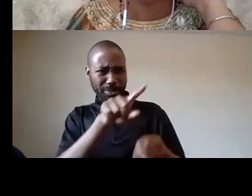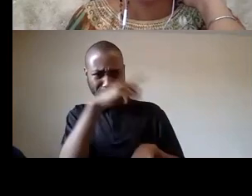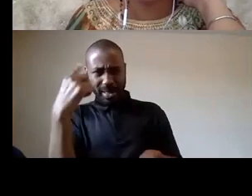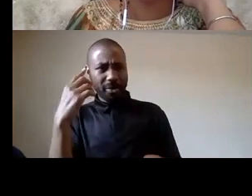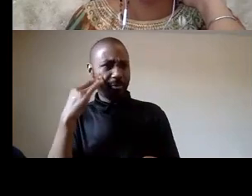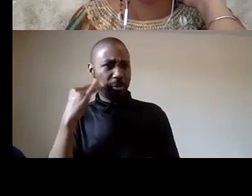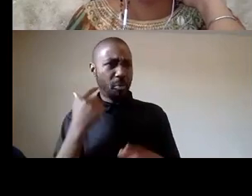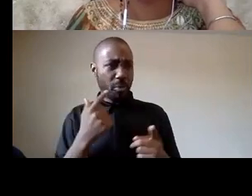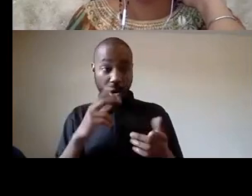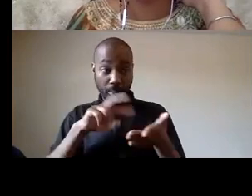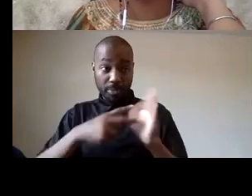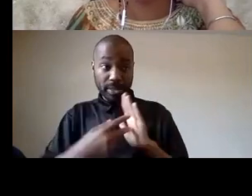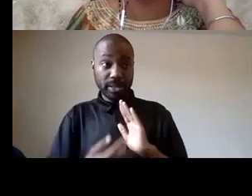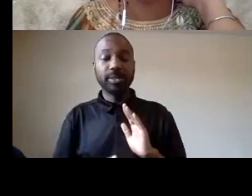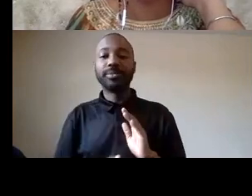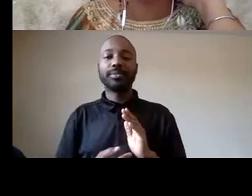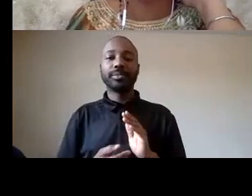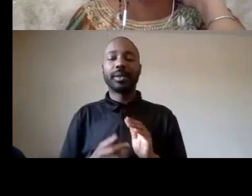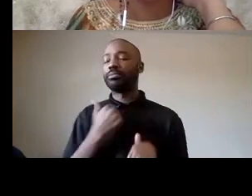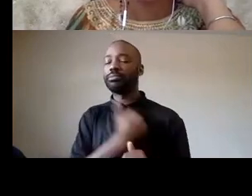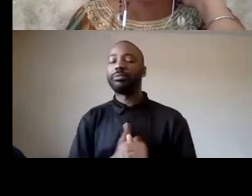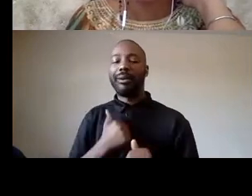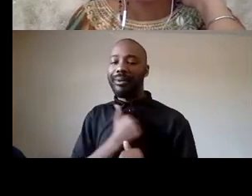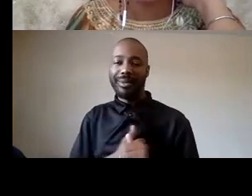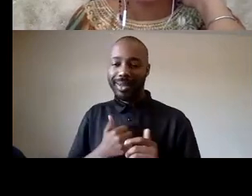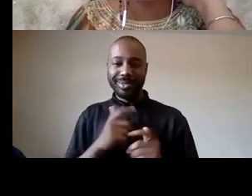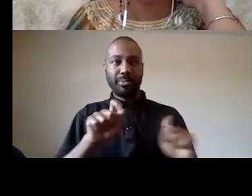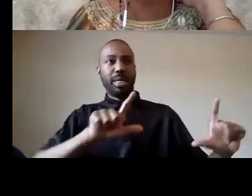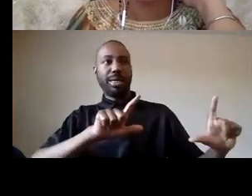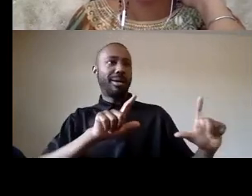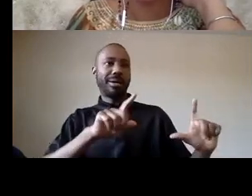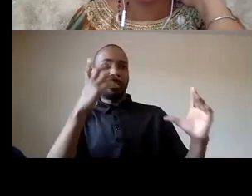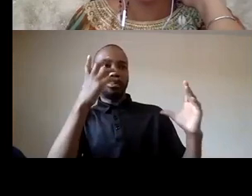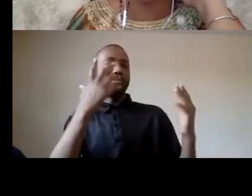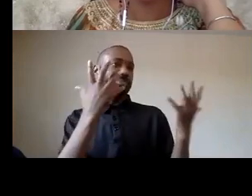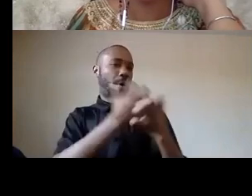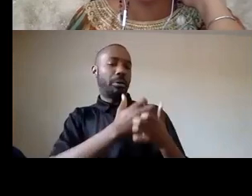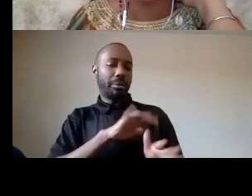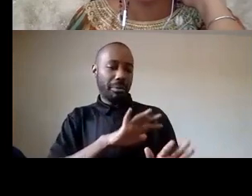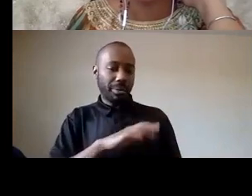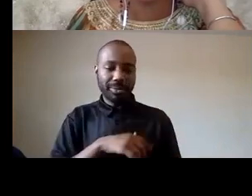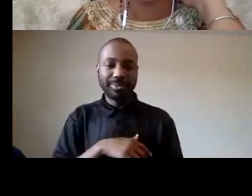thank you i'm sorry it took me so long to see this um